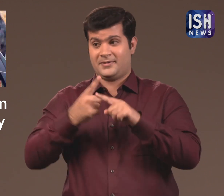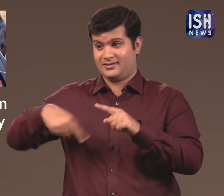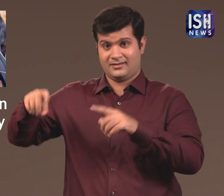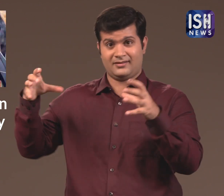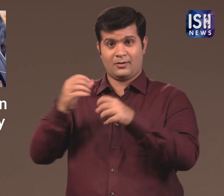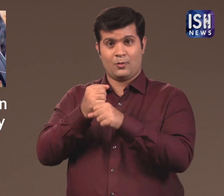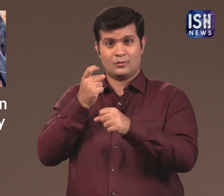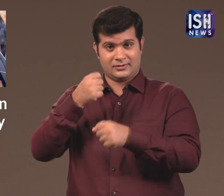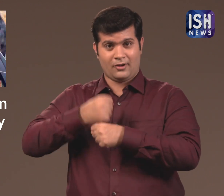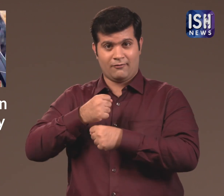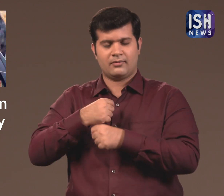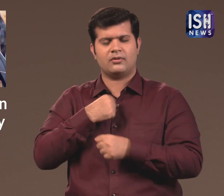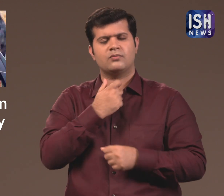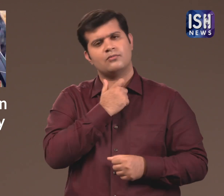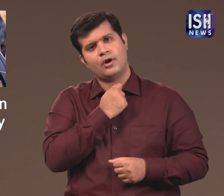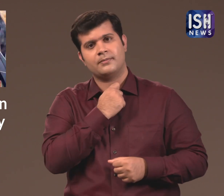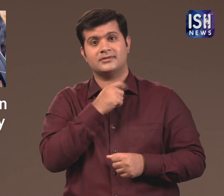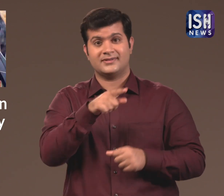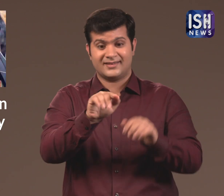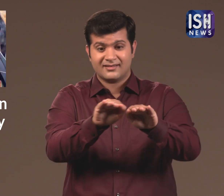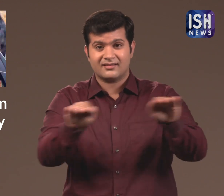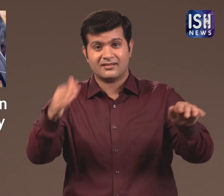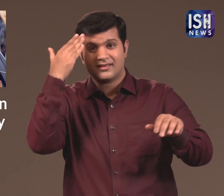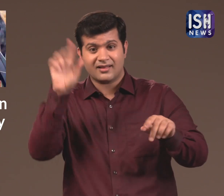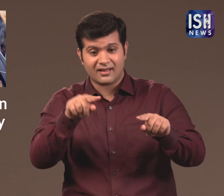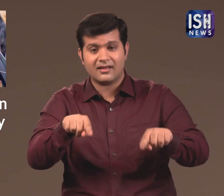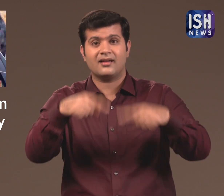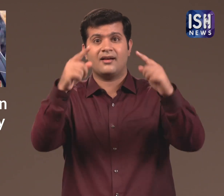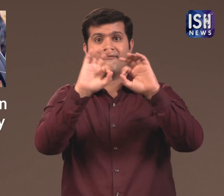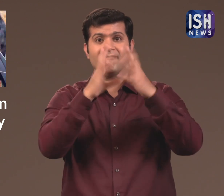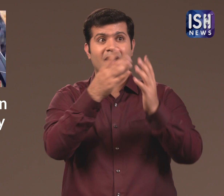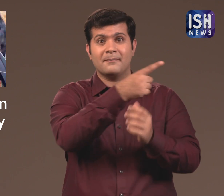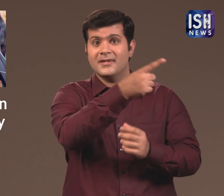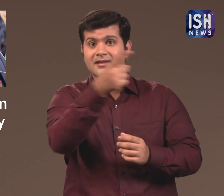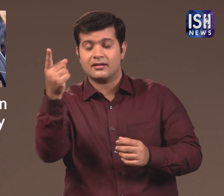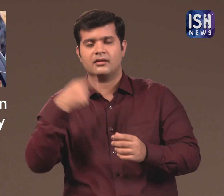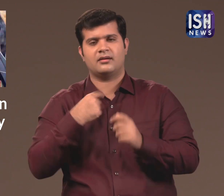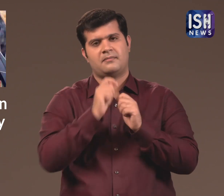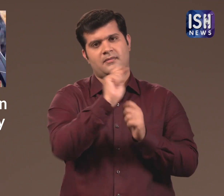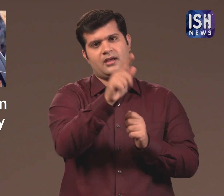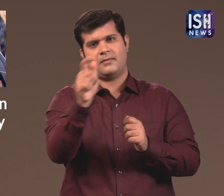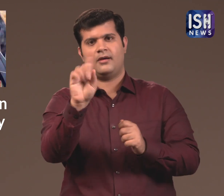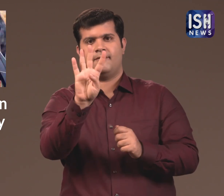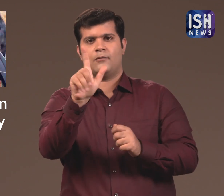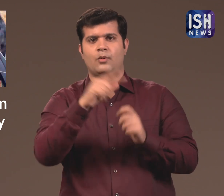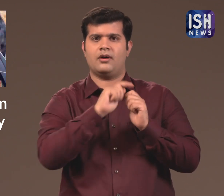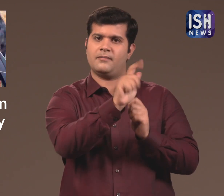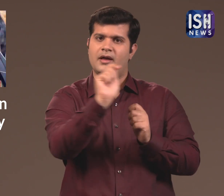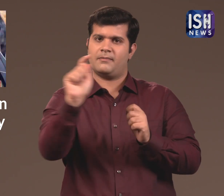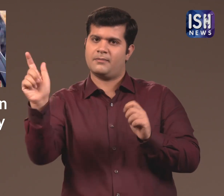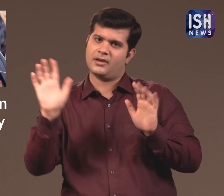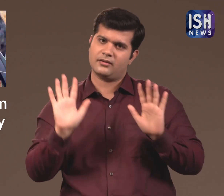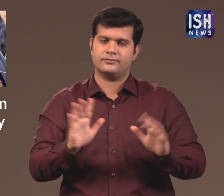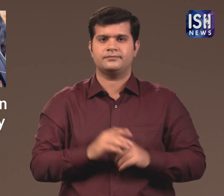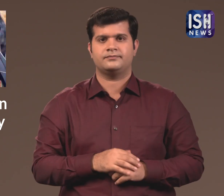The Gujarat government has also promised Rs 4 lakh for the families who lost their children.